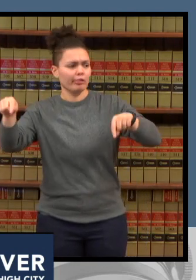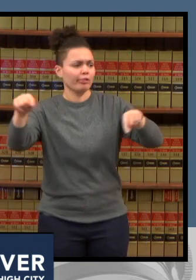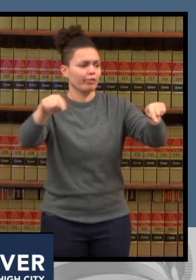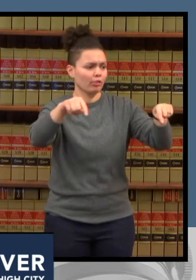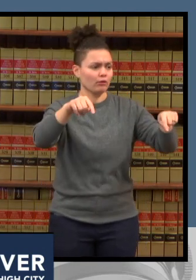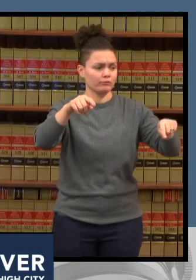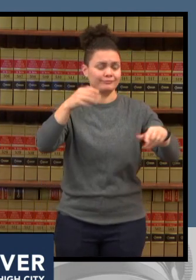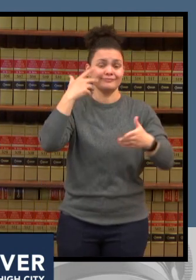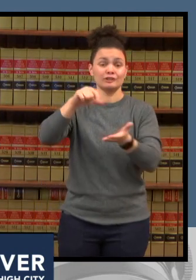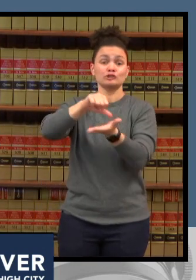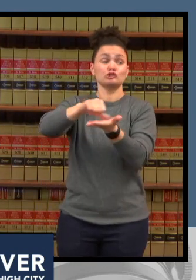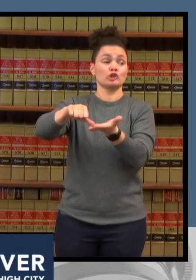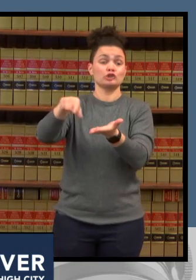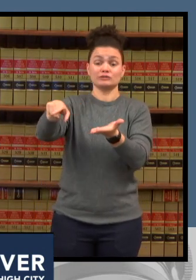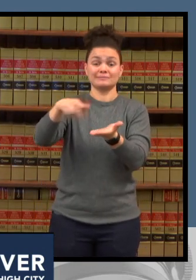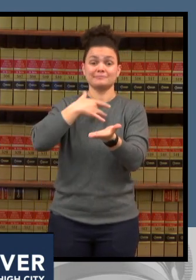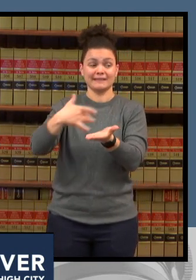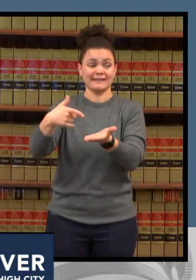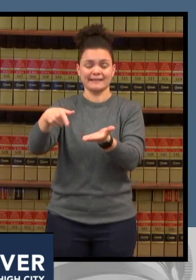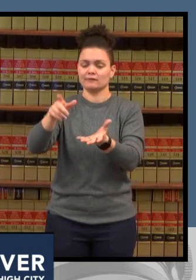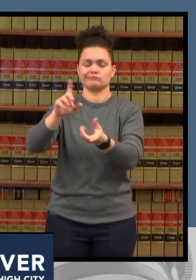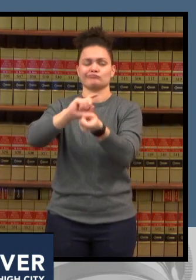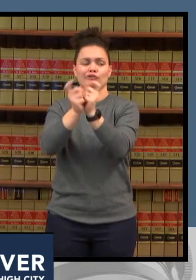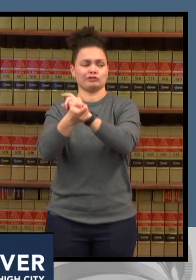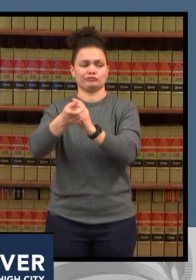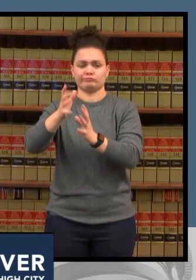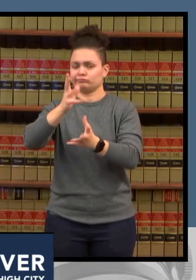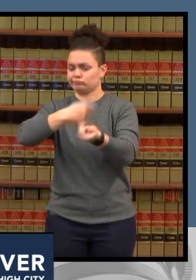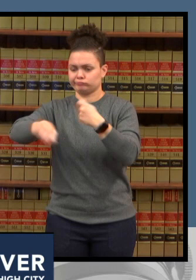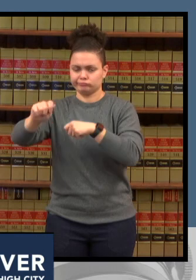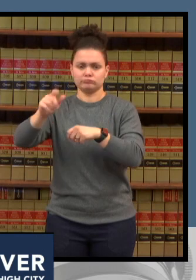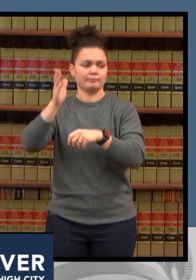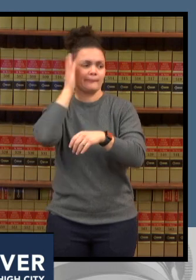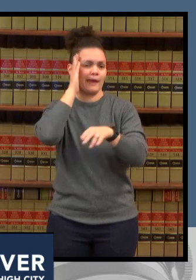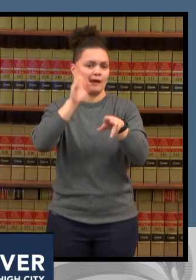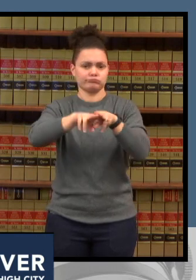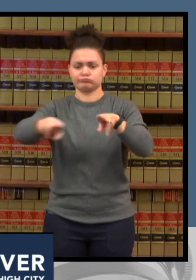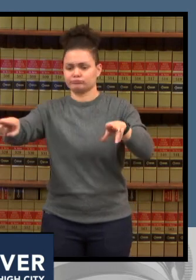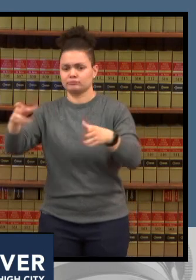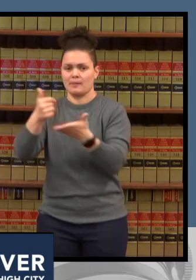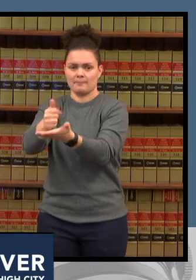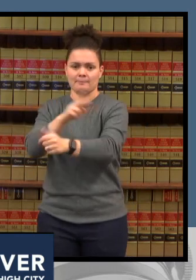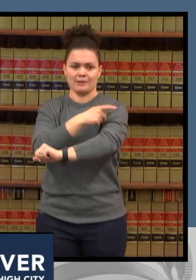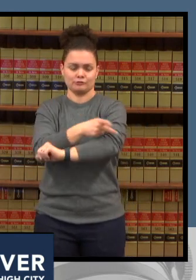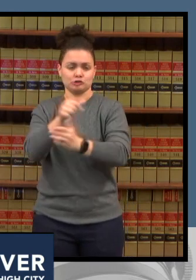to give the safest care possible so many patients end up either waiting in the emergency room for